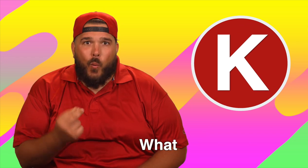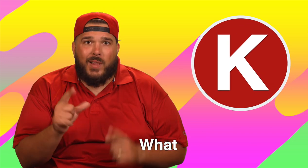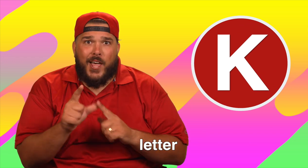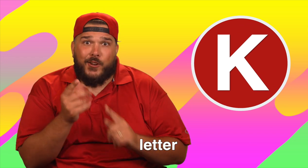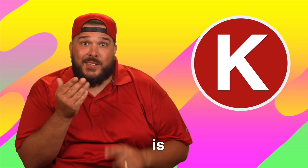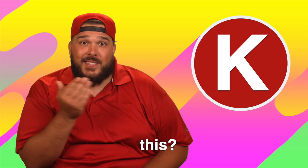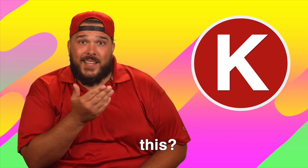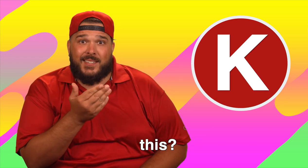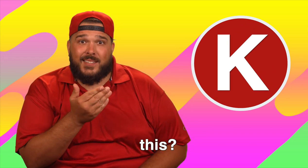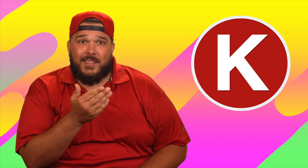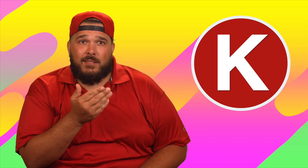What letter is this?